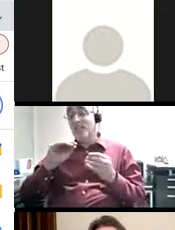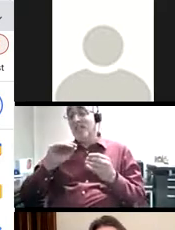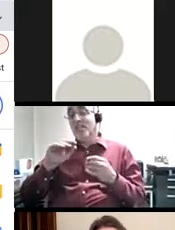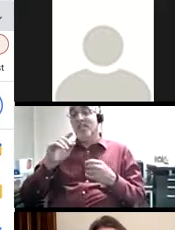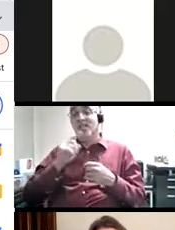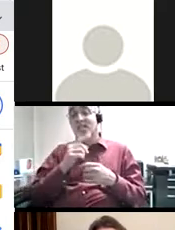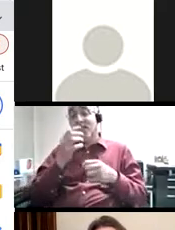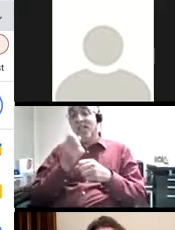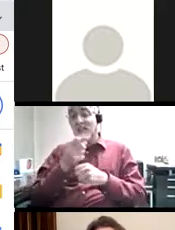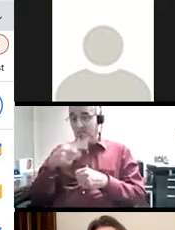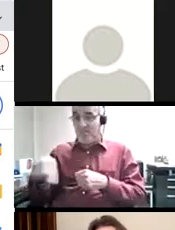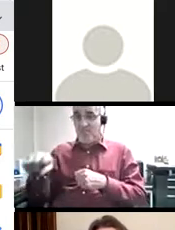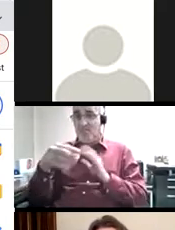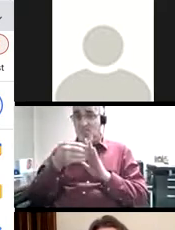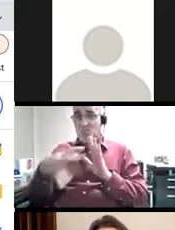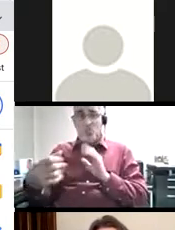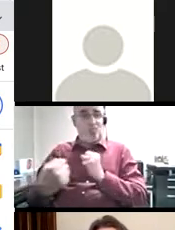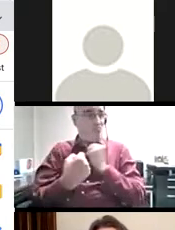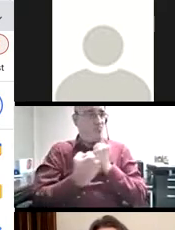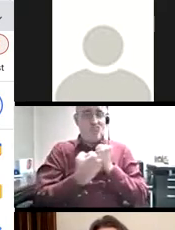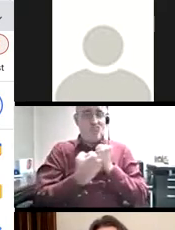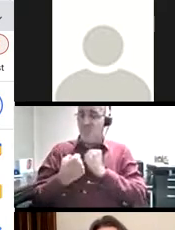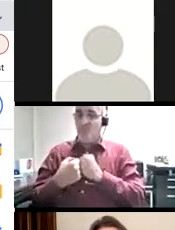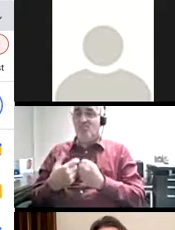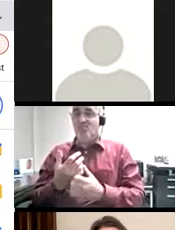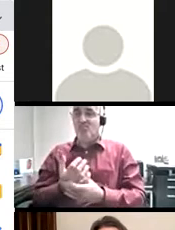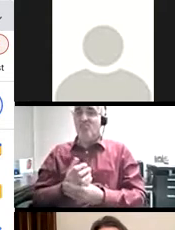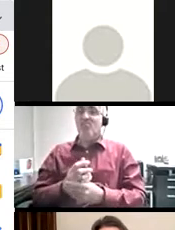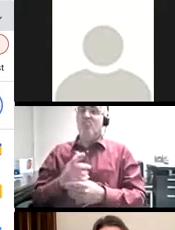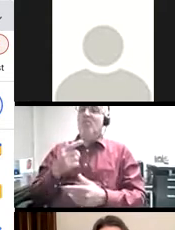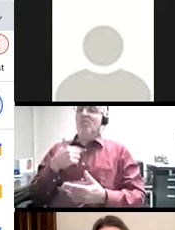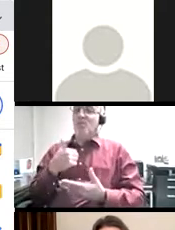story so bravely as a writer, received support from other students as he learned how to perform.